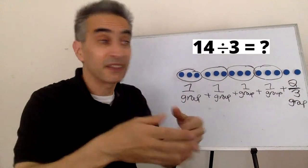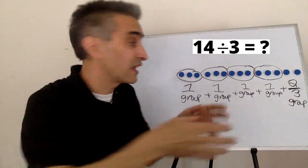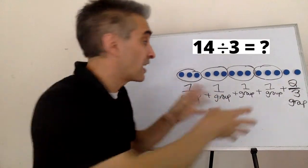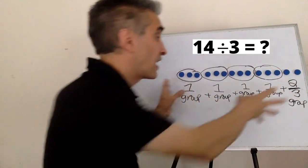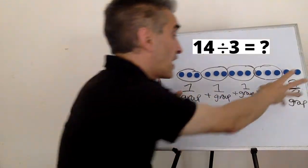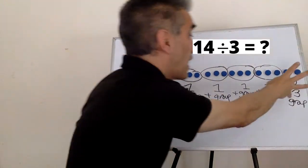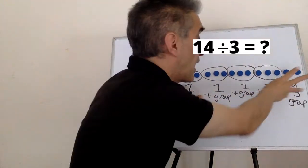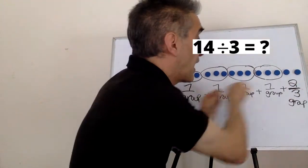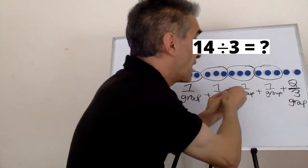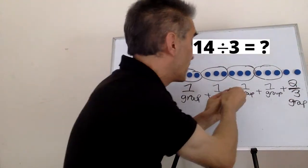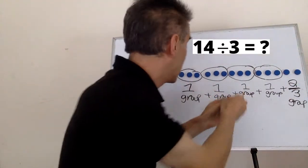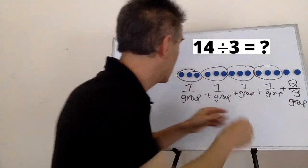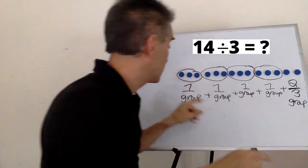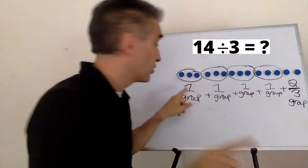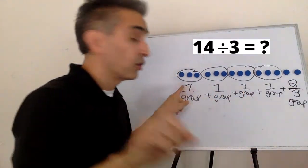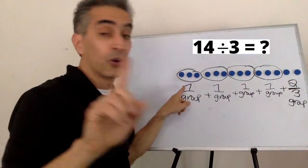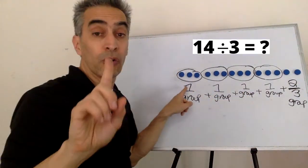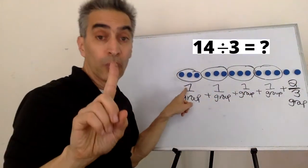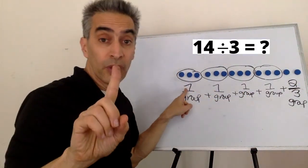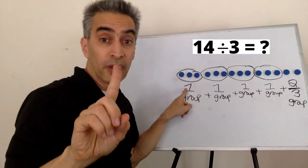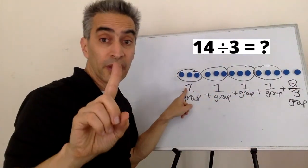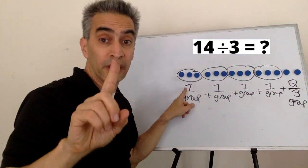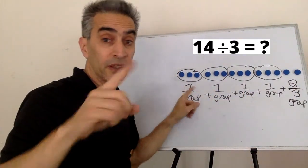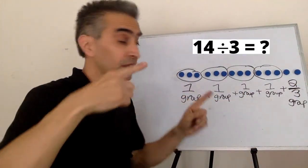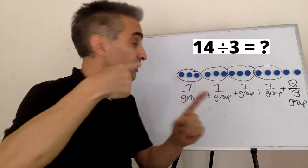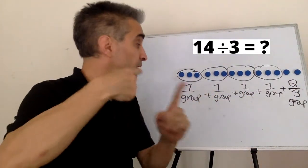Next add them all up.